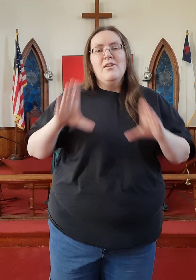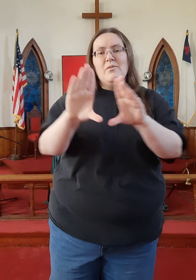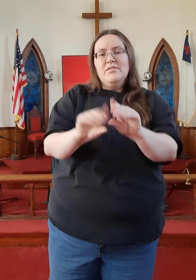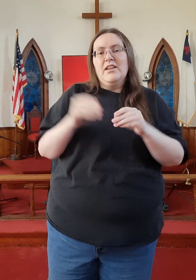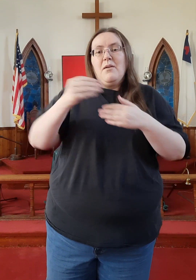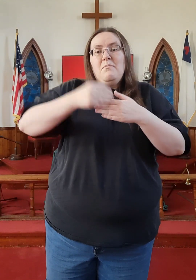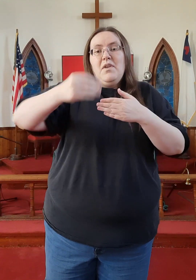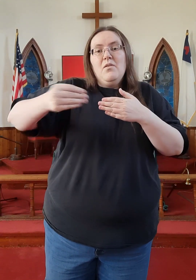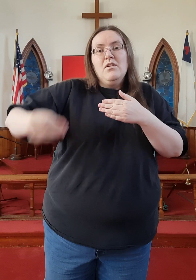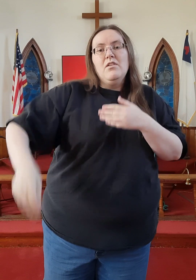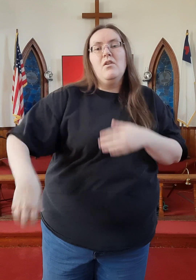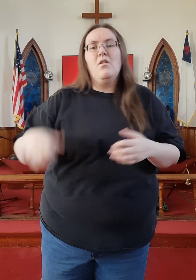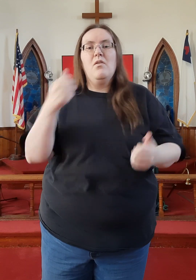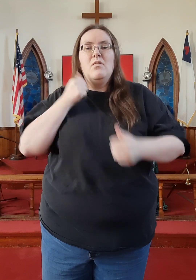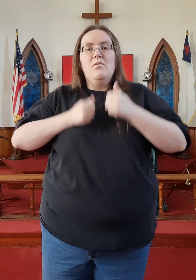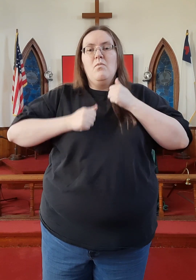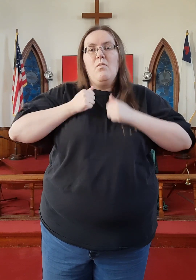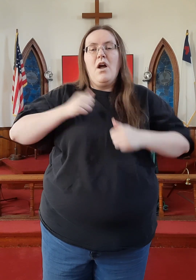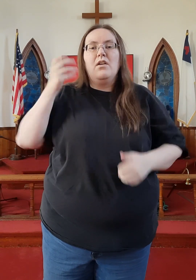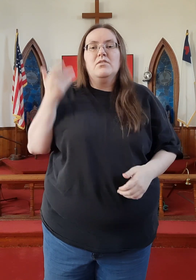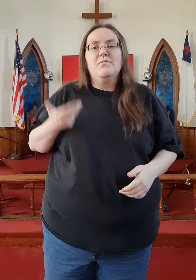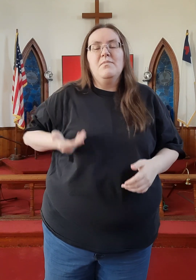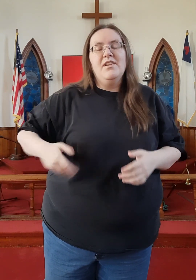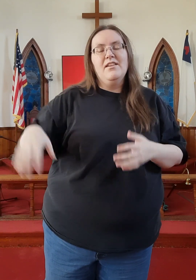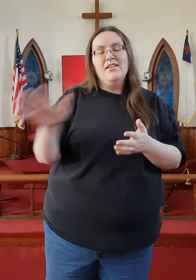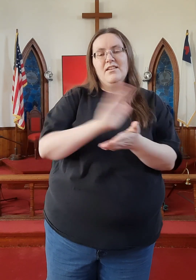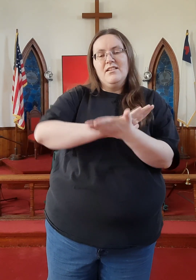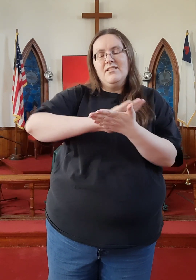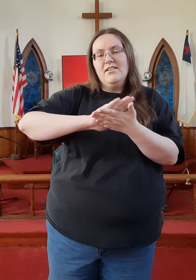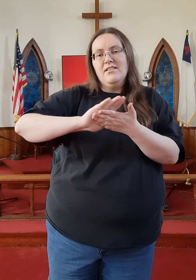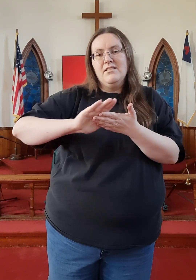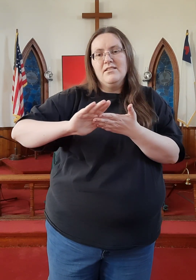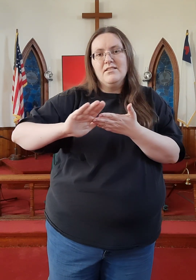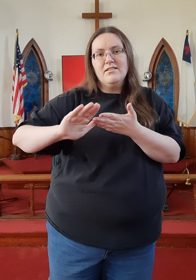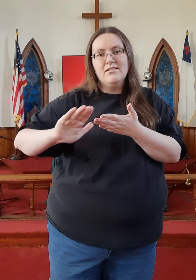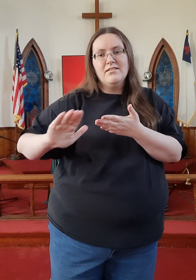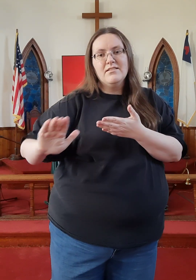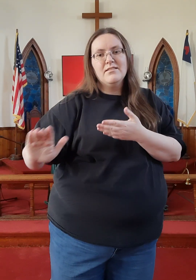It would take a miracle to wash me clean